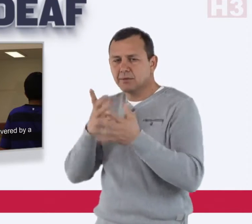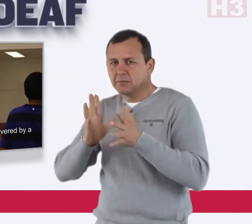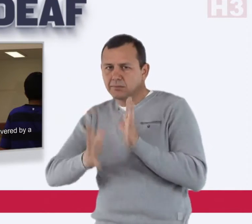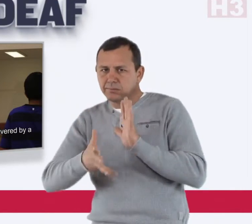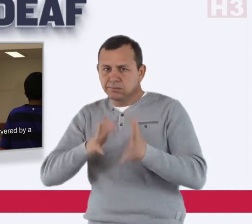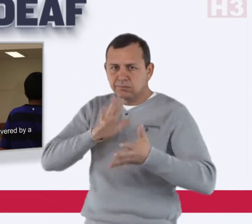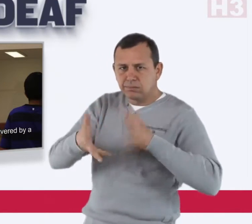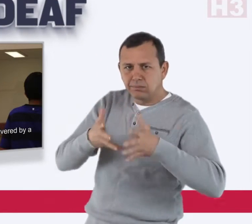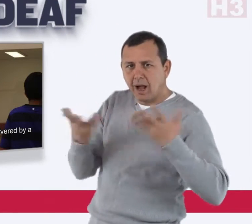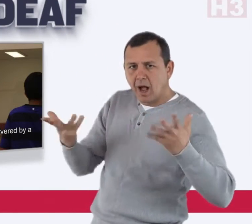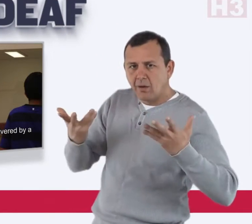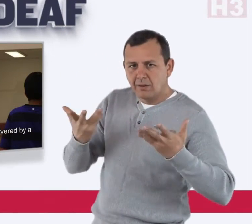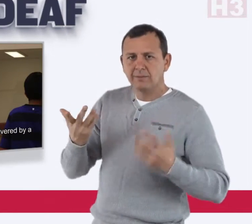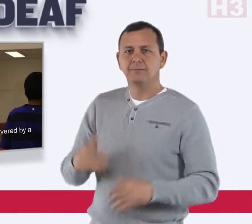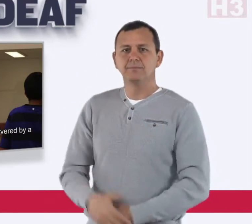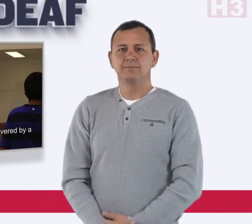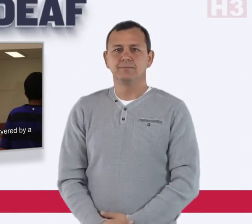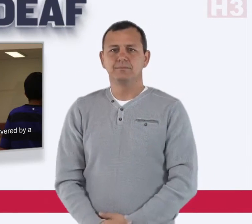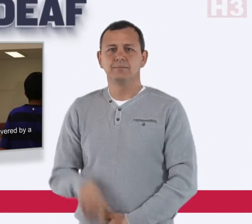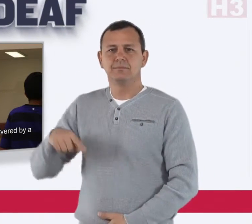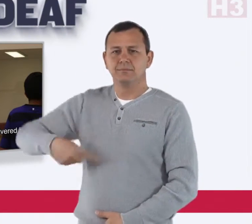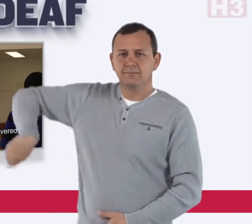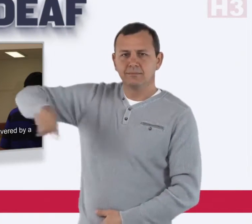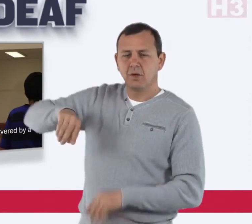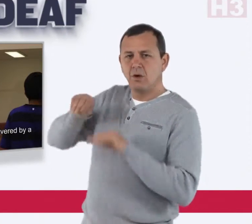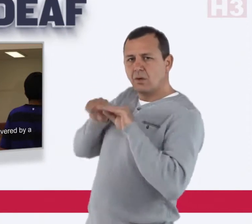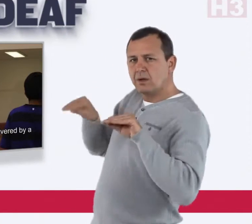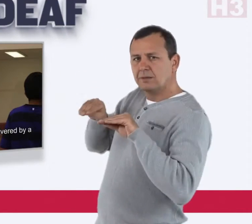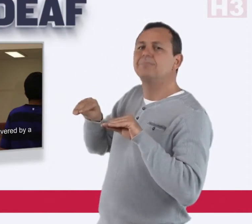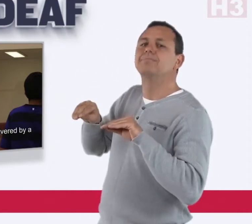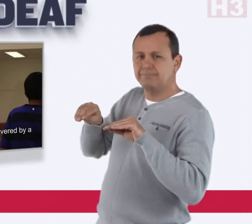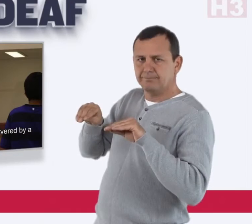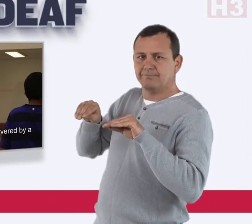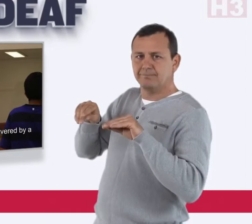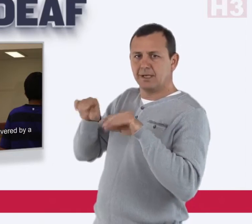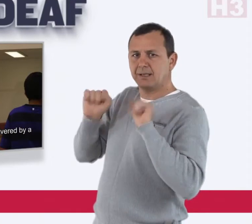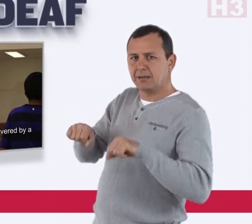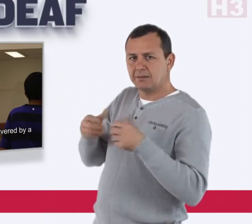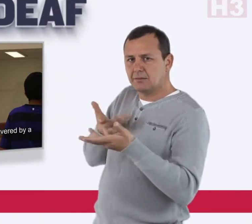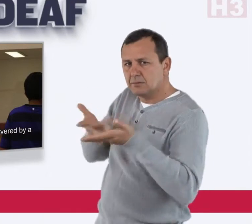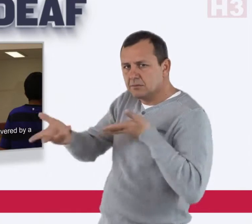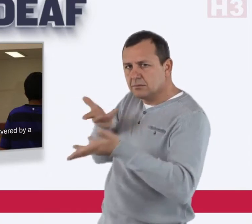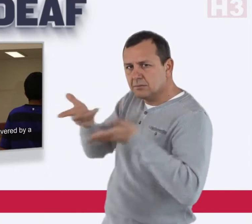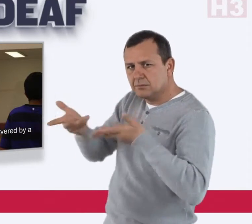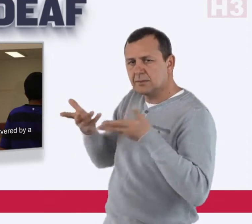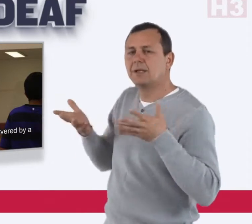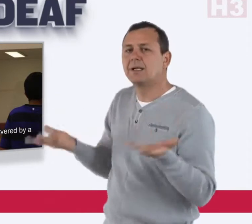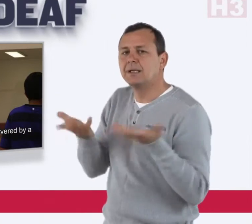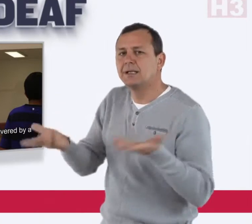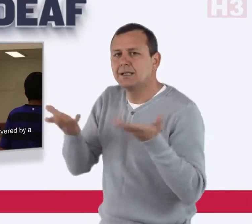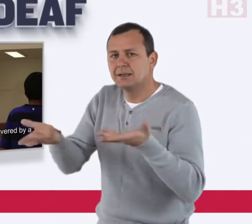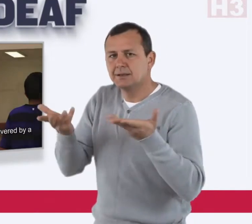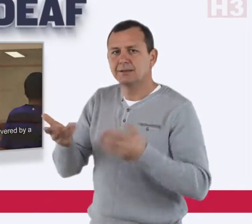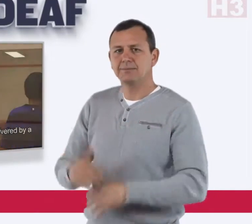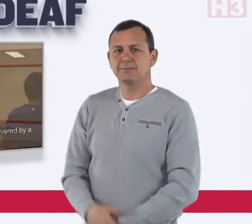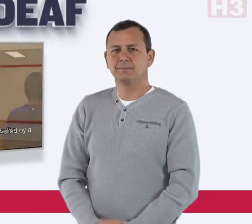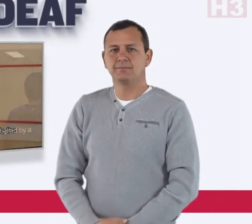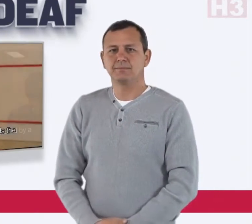non-verbal communication skills to make coaching easier.